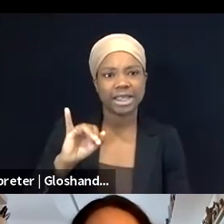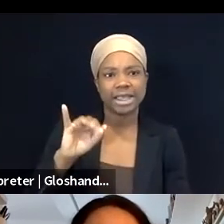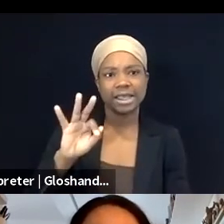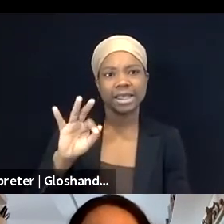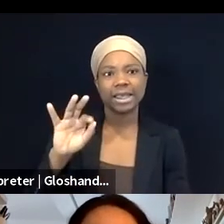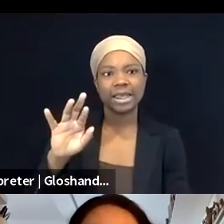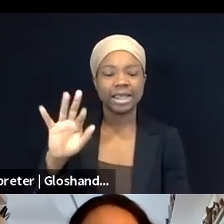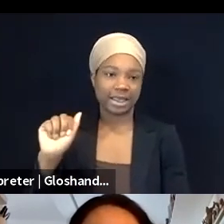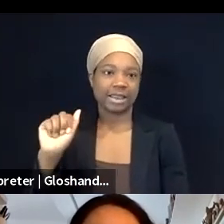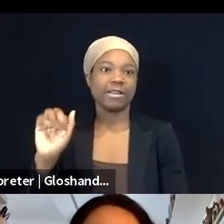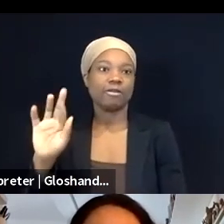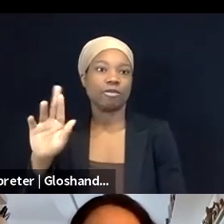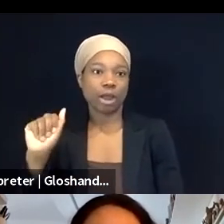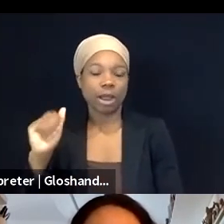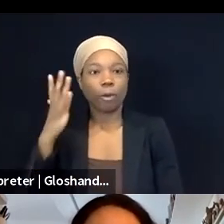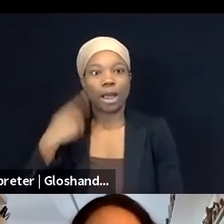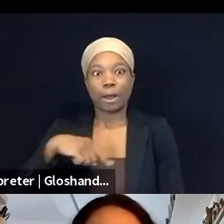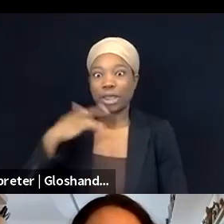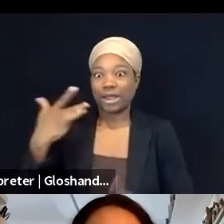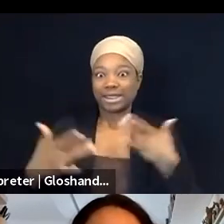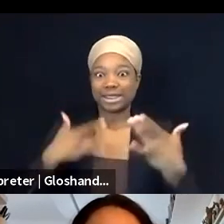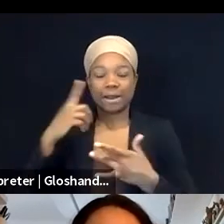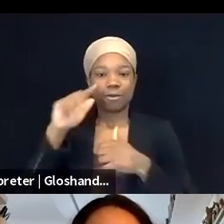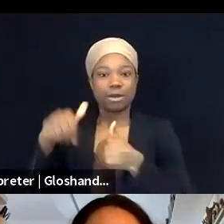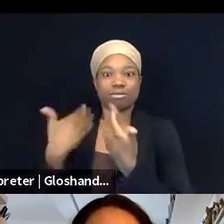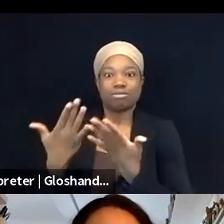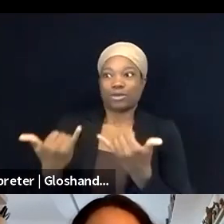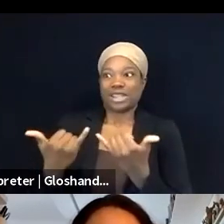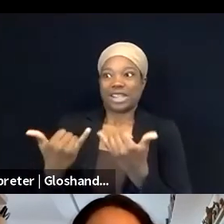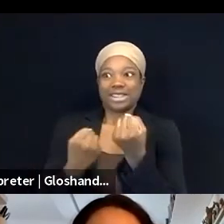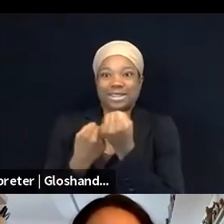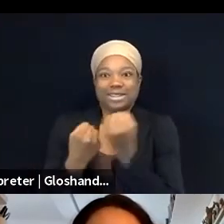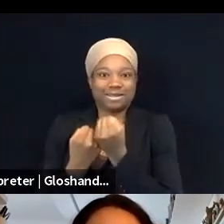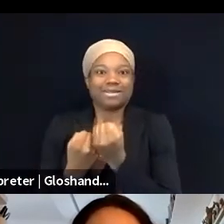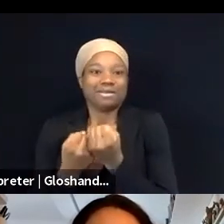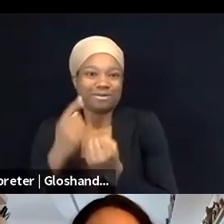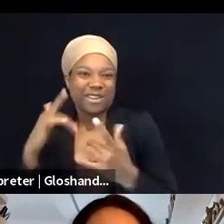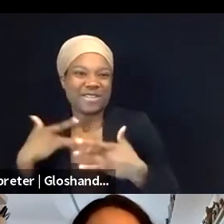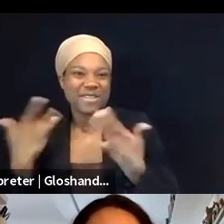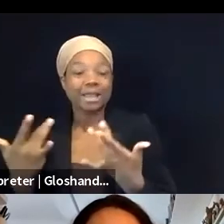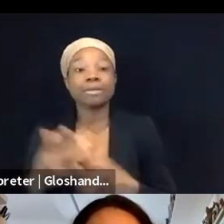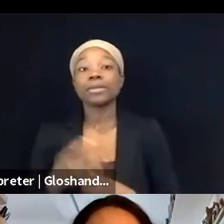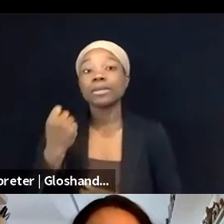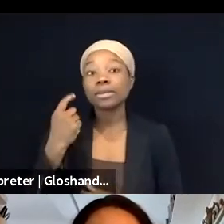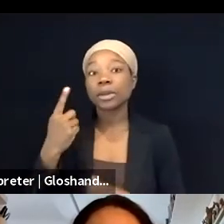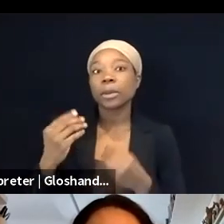You know, when the sort of more recent social media censorship of pro-Palestinian voices